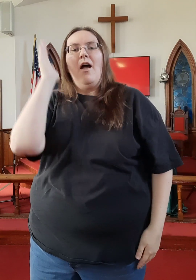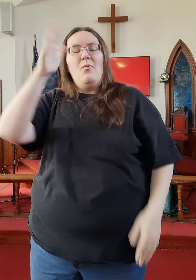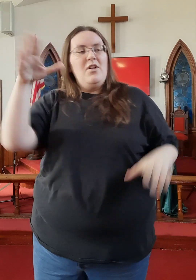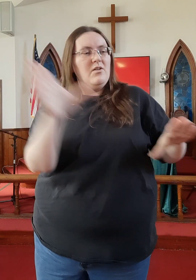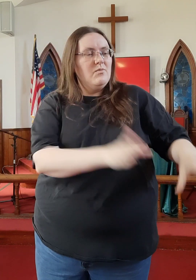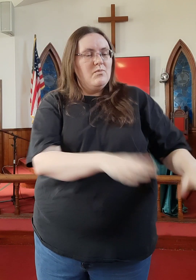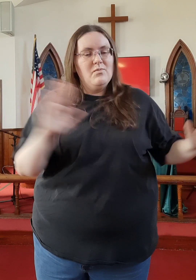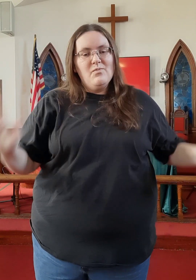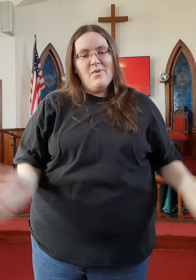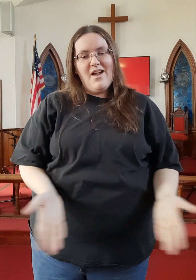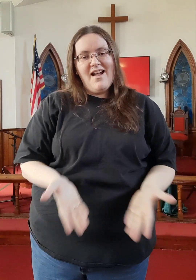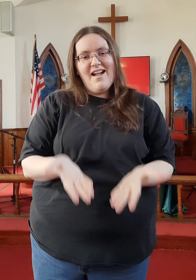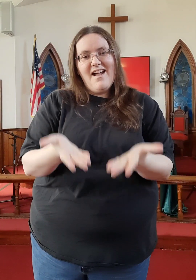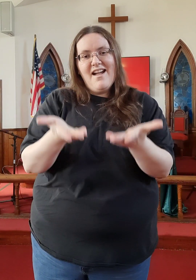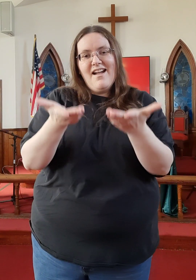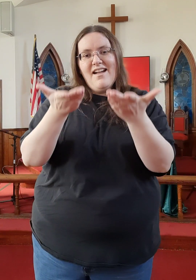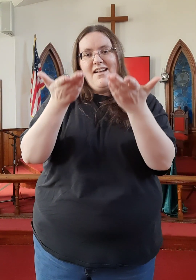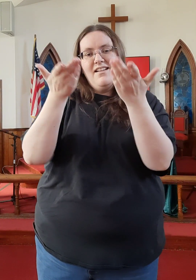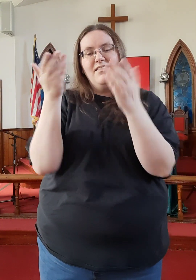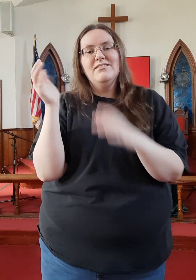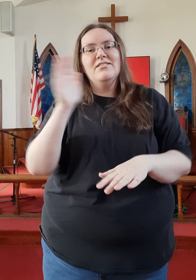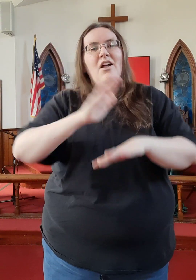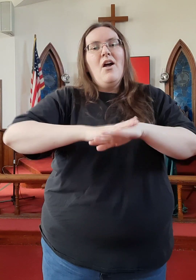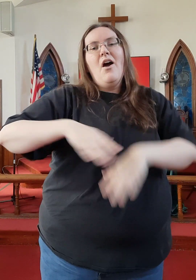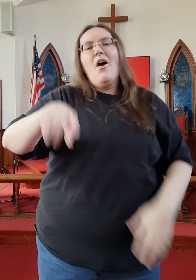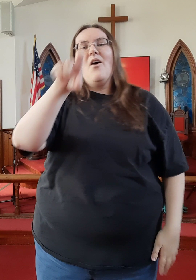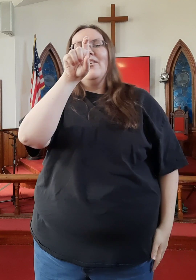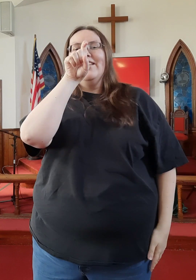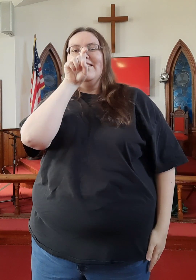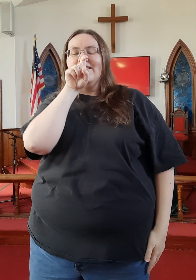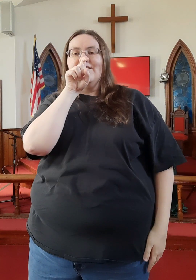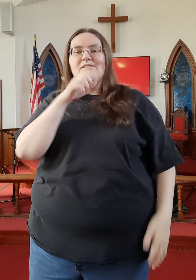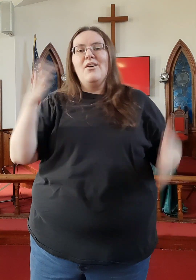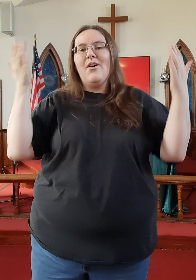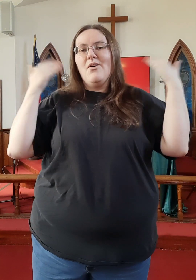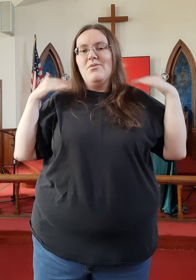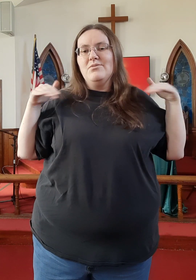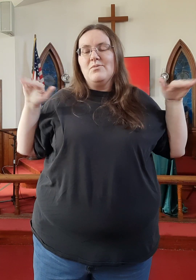I will rise on eagles' wings